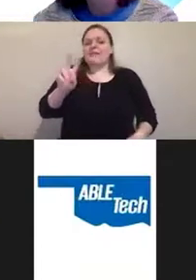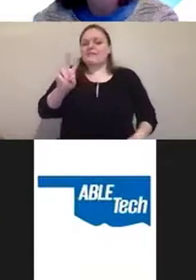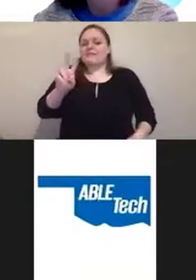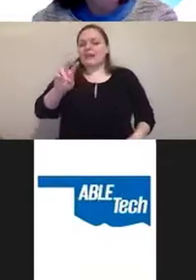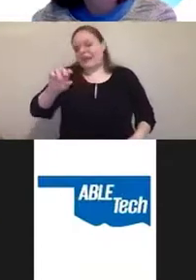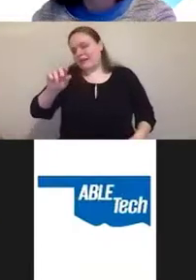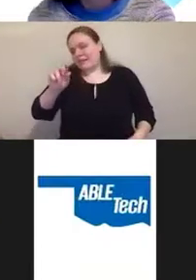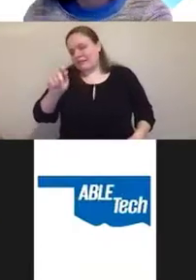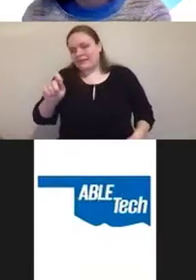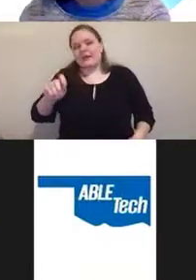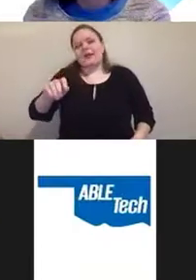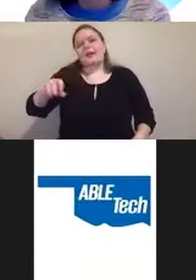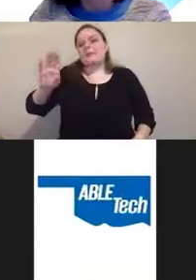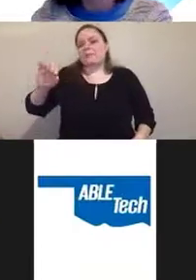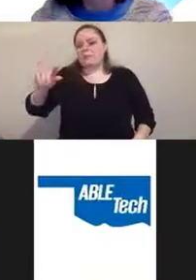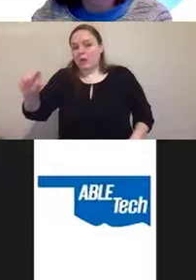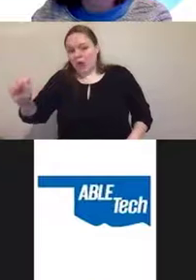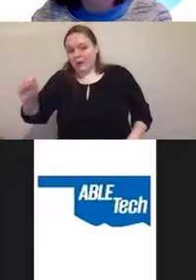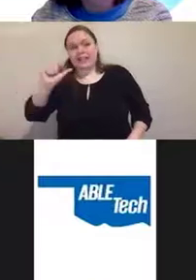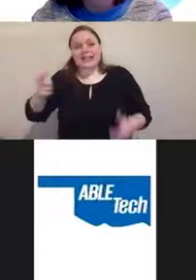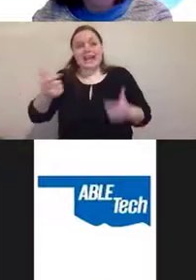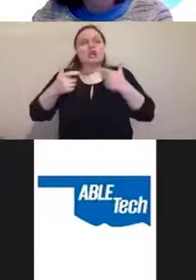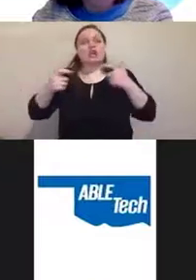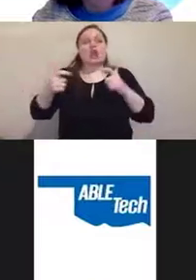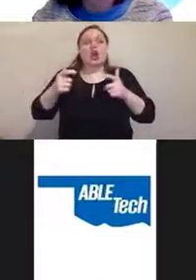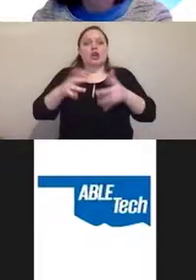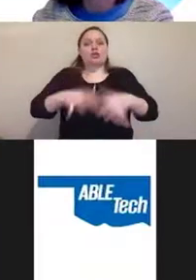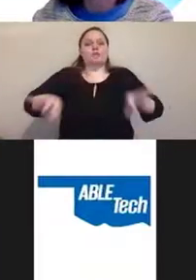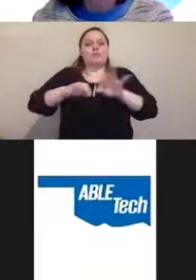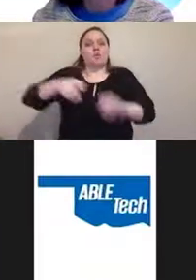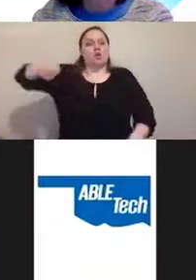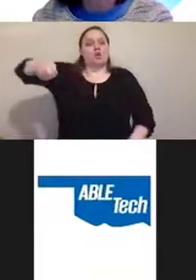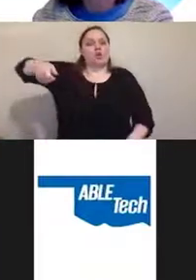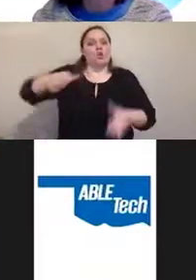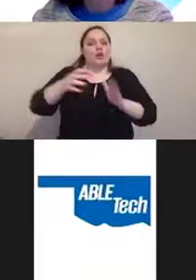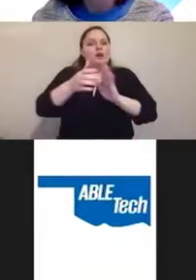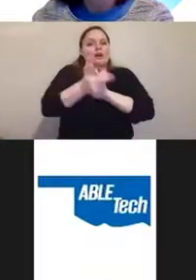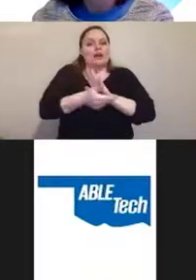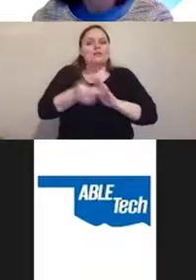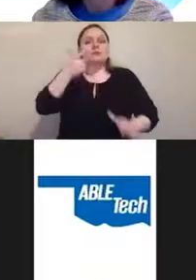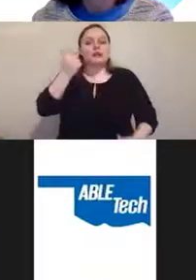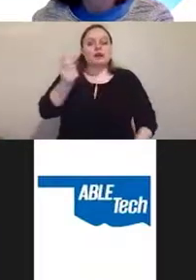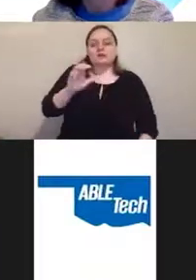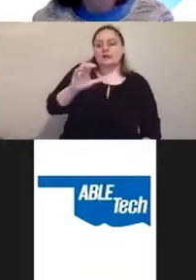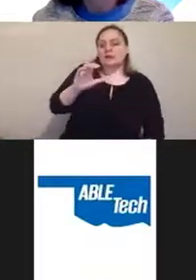And the reason why that's an important case is because Karl Rove is involved